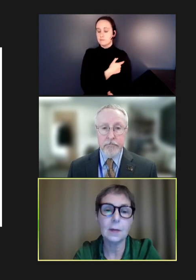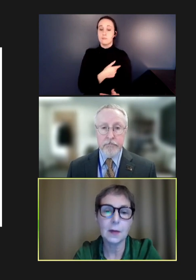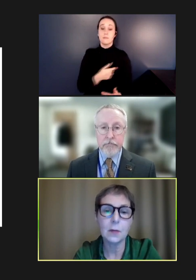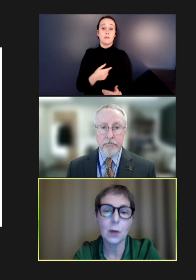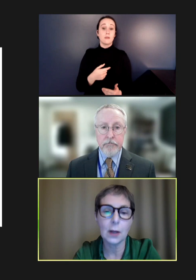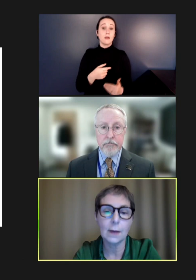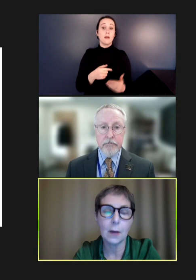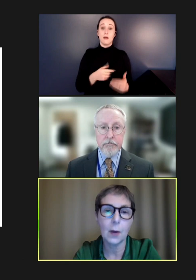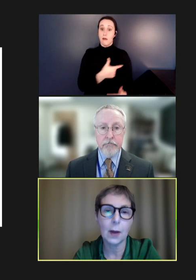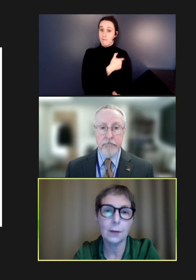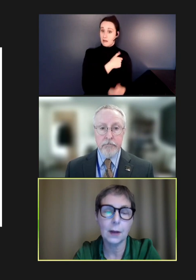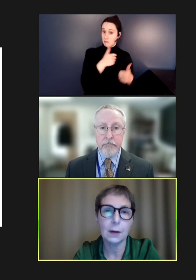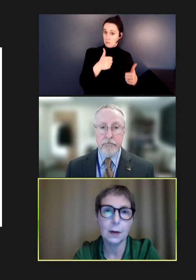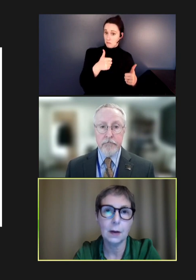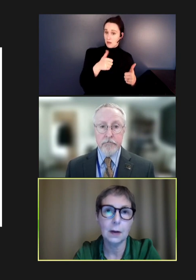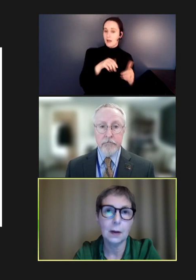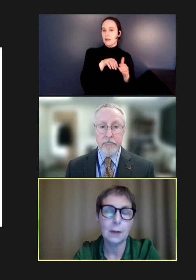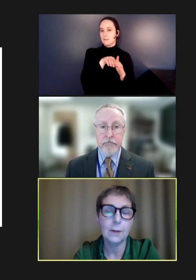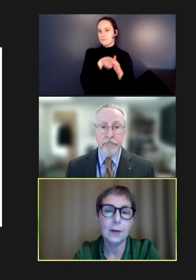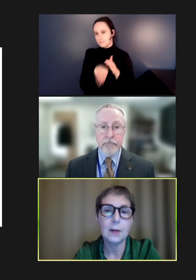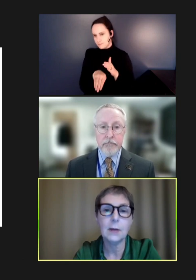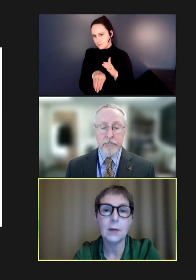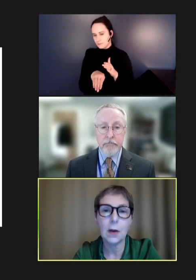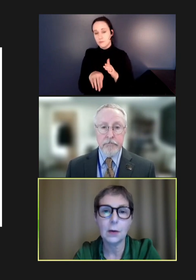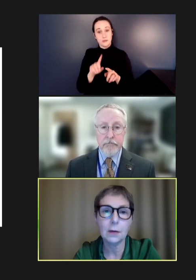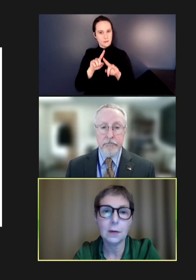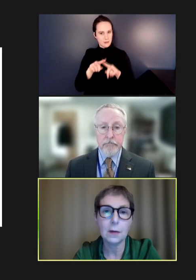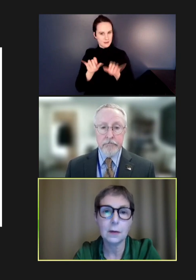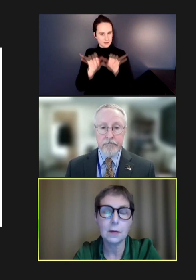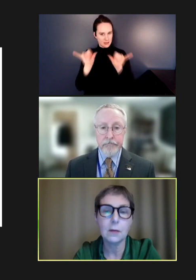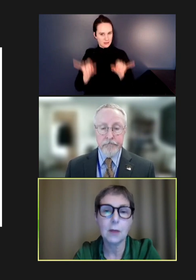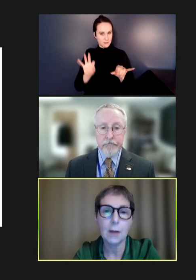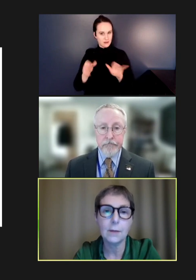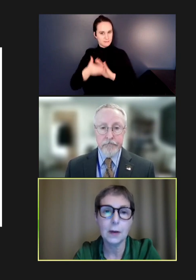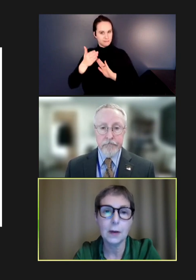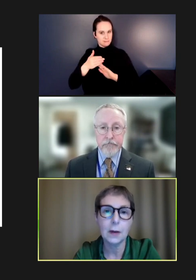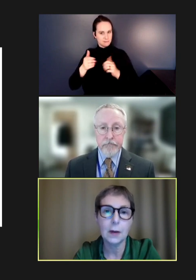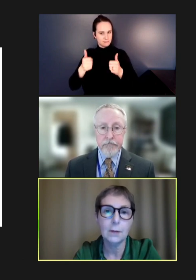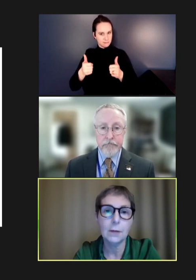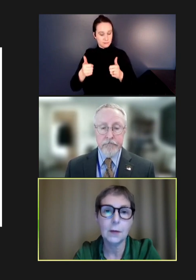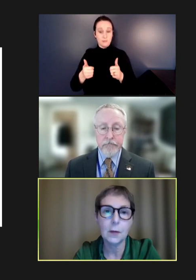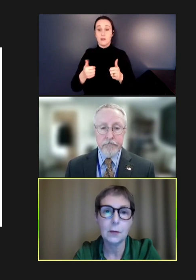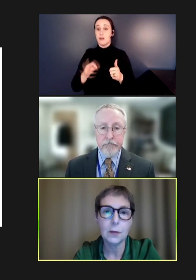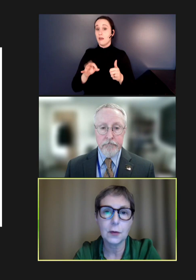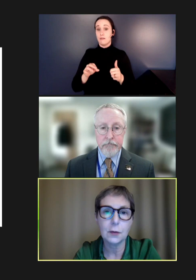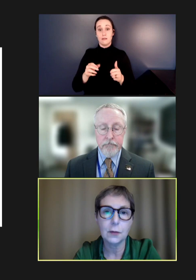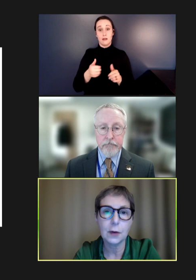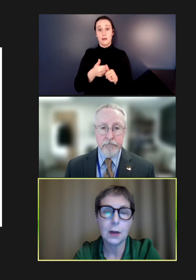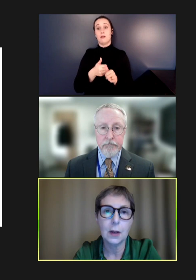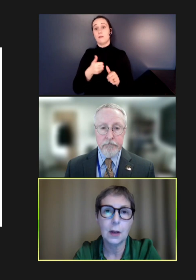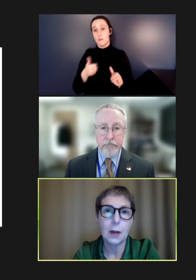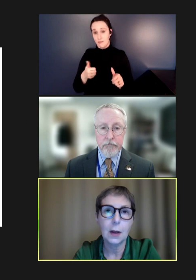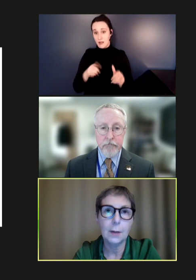that isn't working that well, then it finds it even harder to recover for those older children.